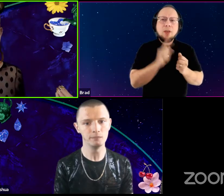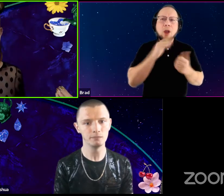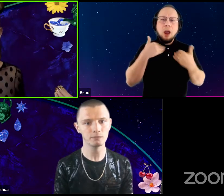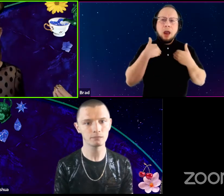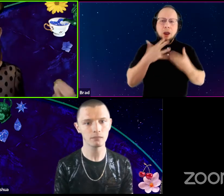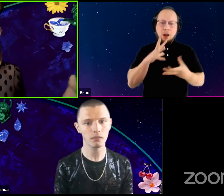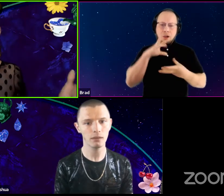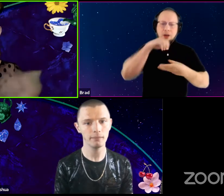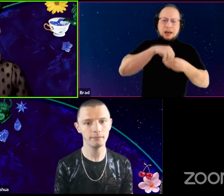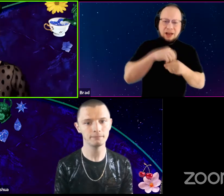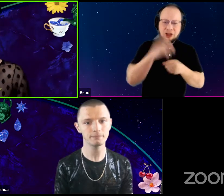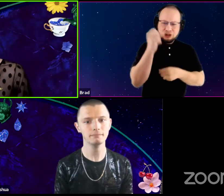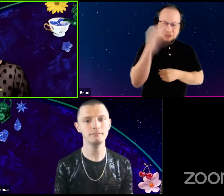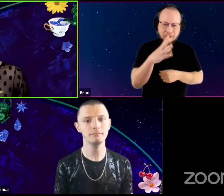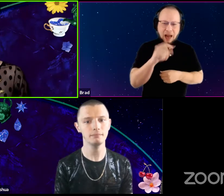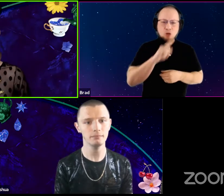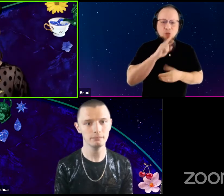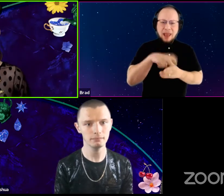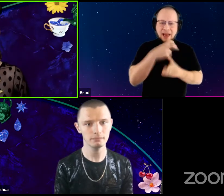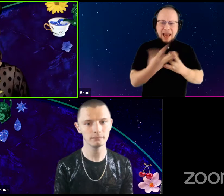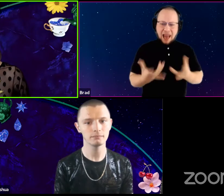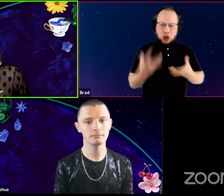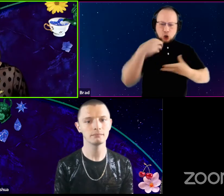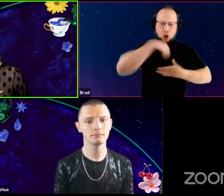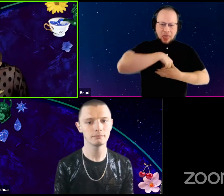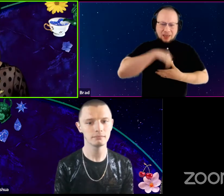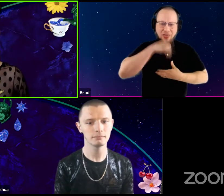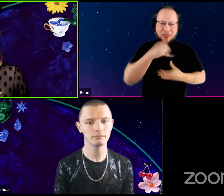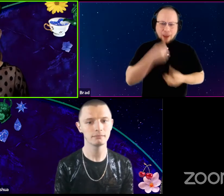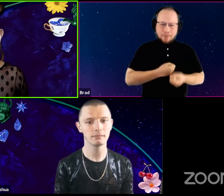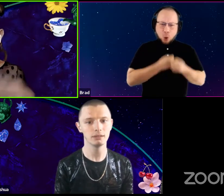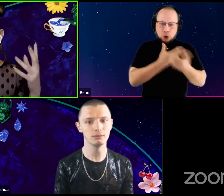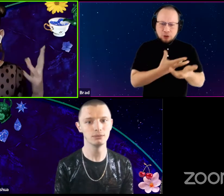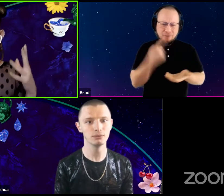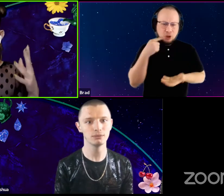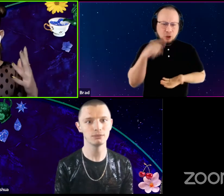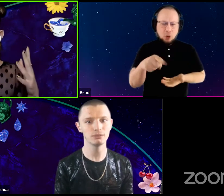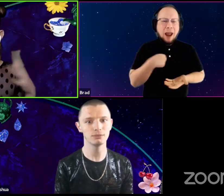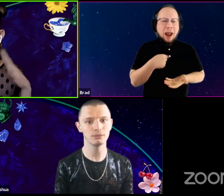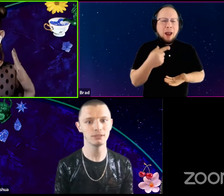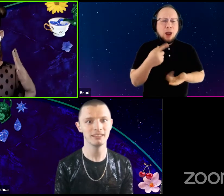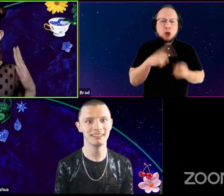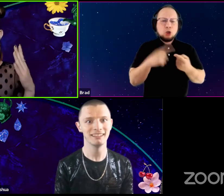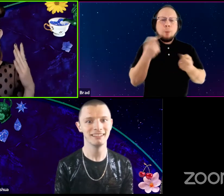and literally internalizing that poetry? I think to many people that might initially